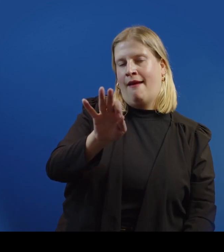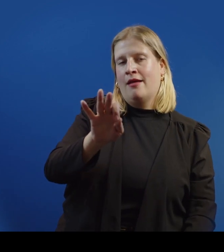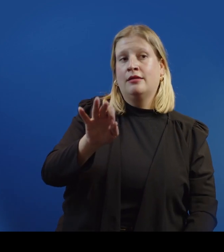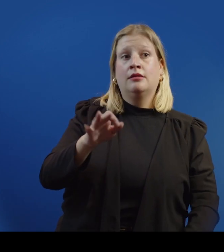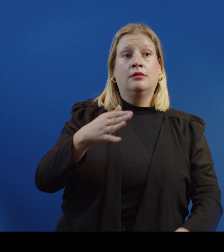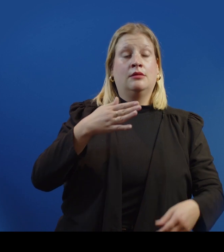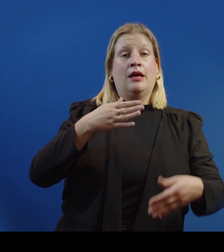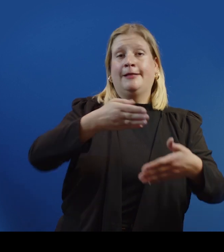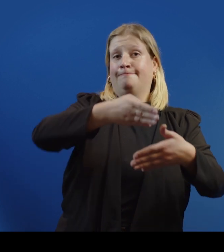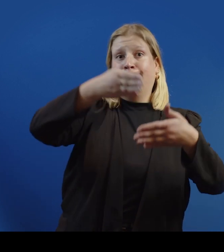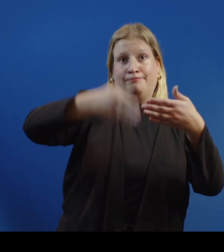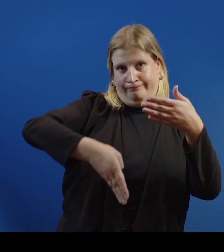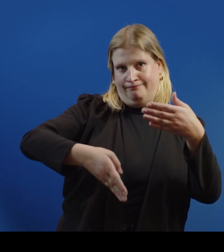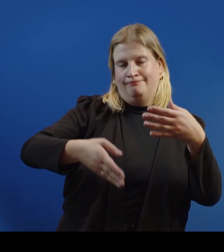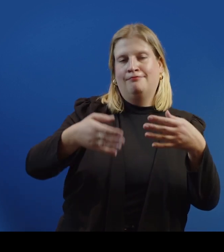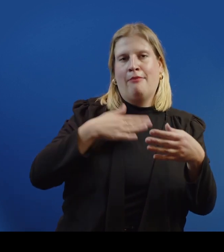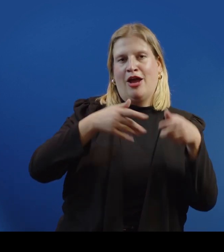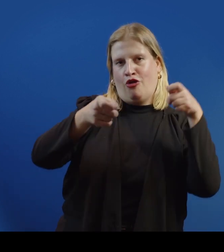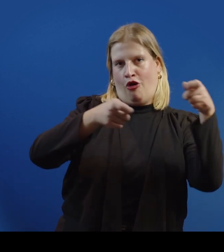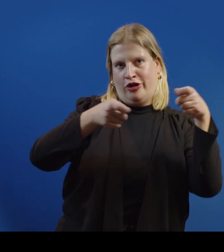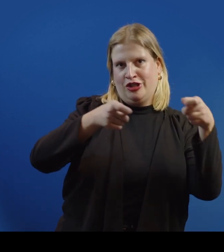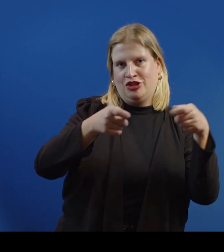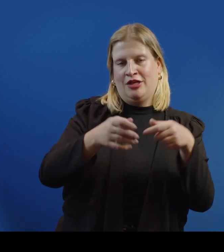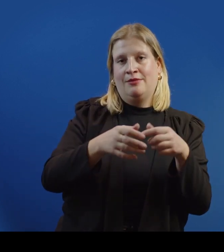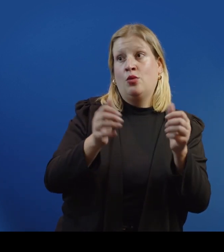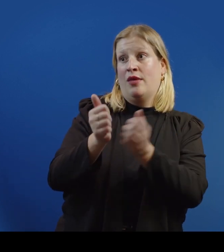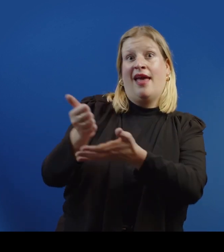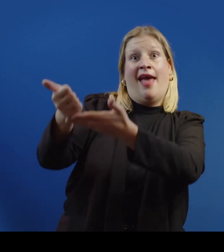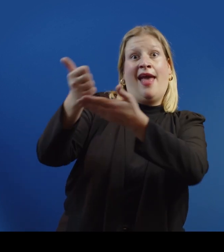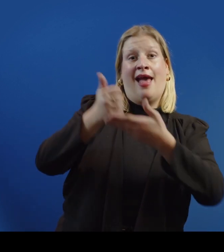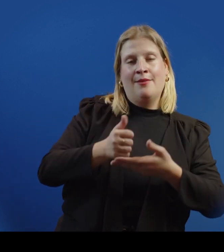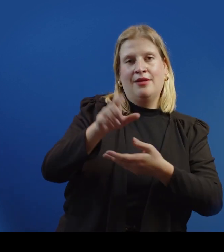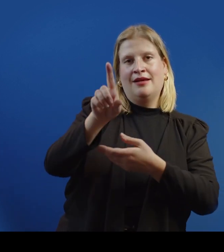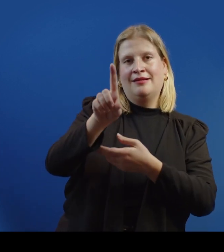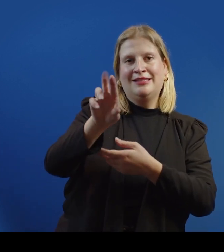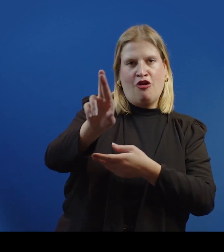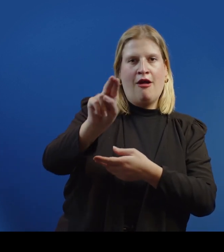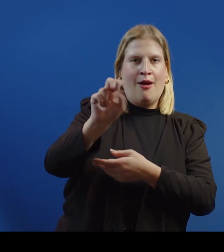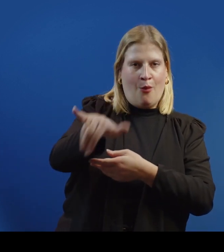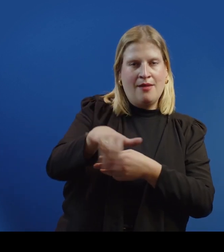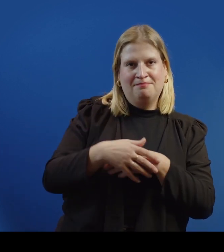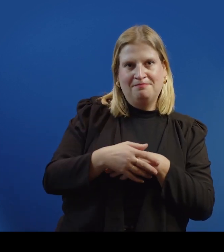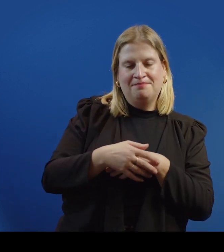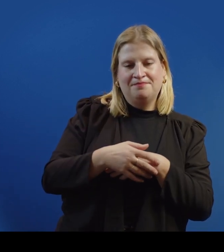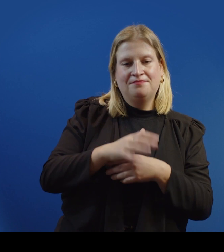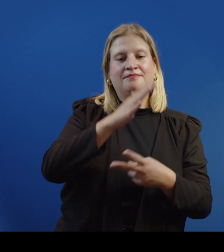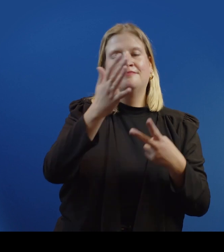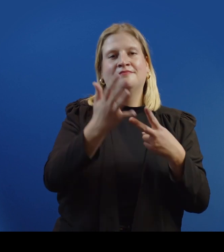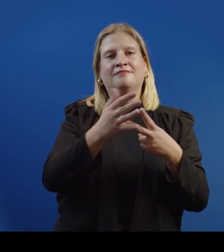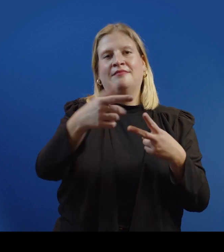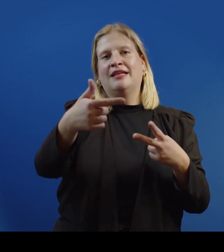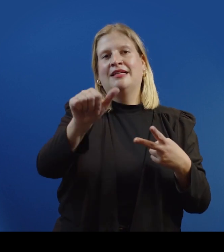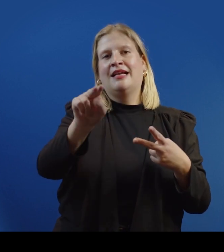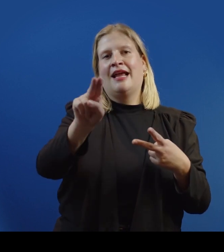and I successfully removed-- terminated a guardianship with the help of Disability Right of New York. My name is Ganesh.